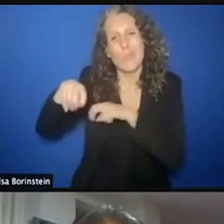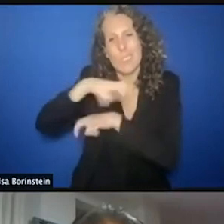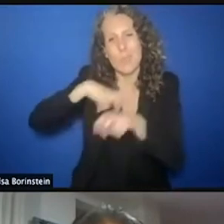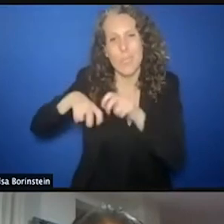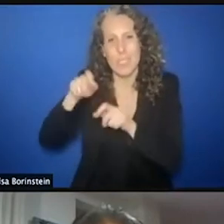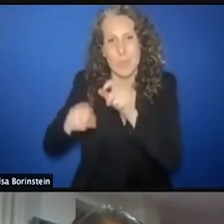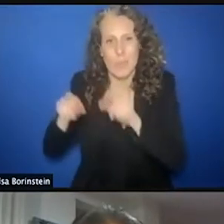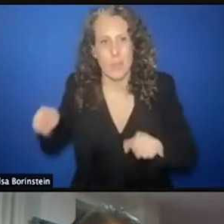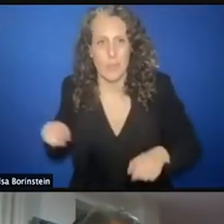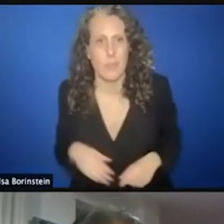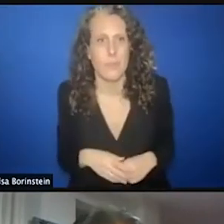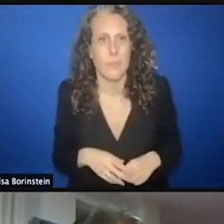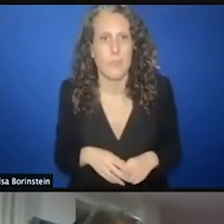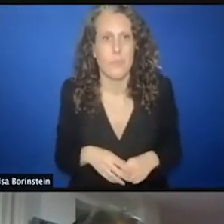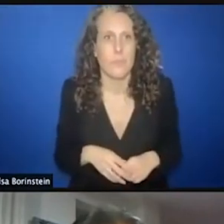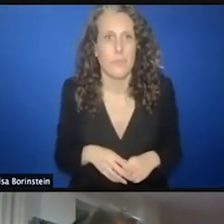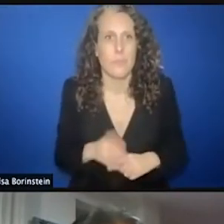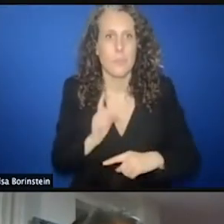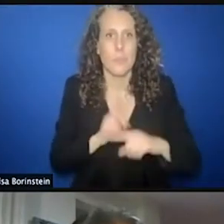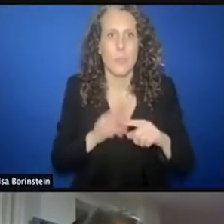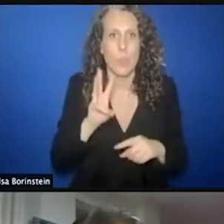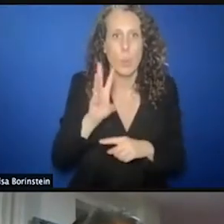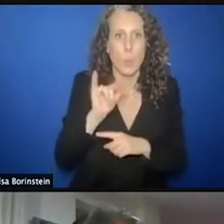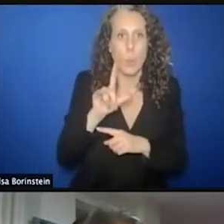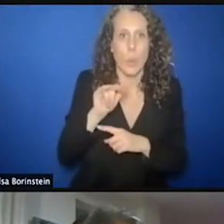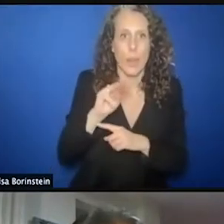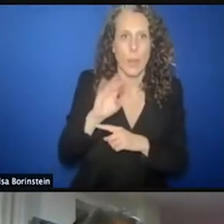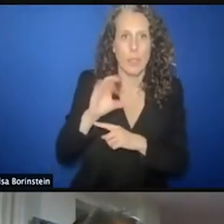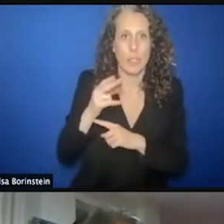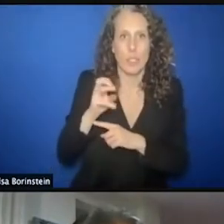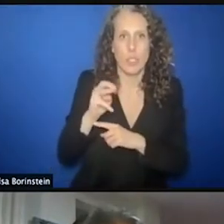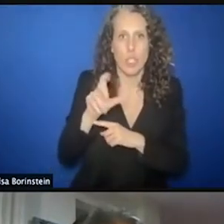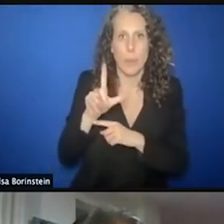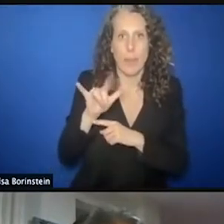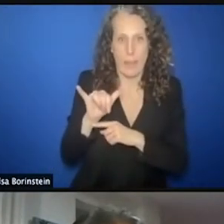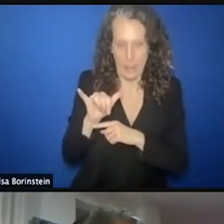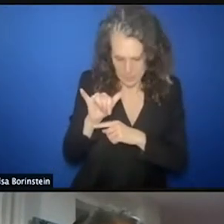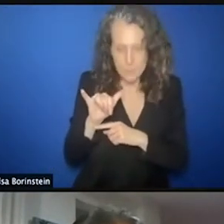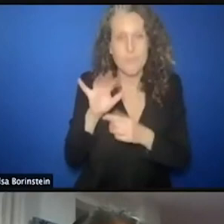coordinator of the Global Protection Cluster. Welcome to all our panelists. And before I come